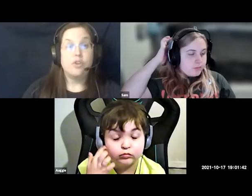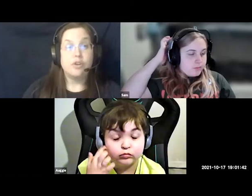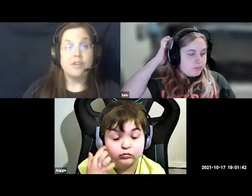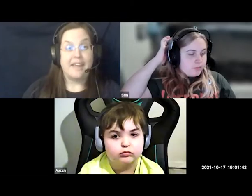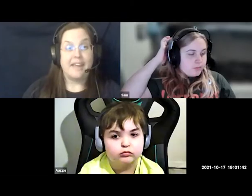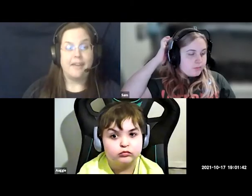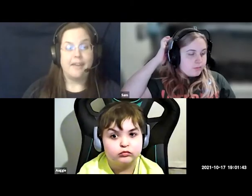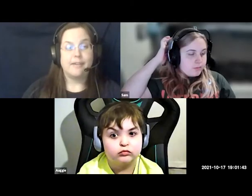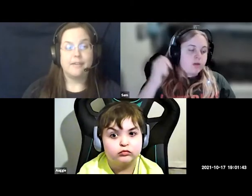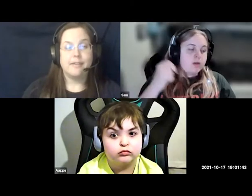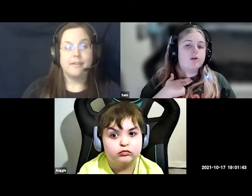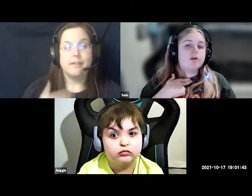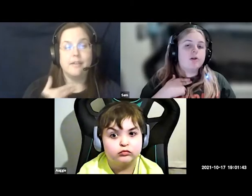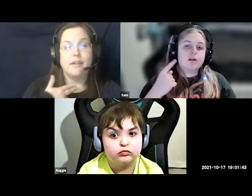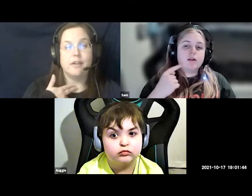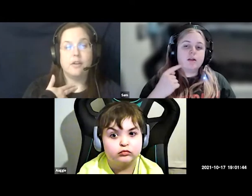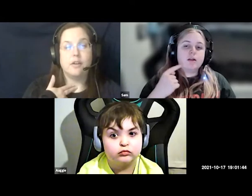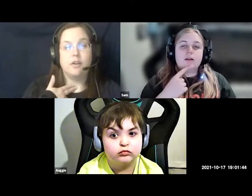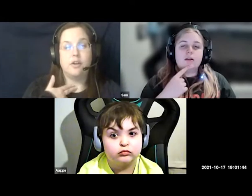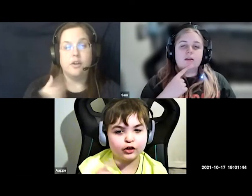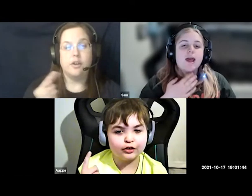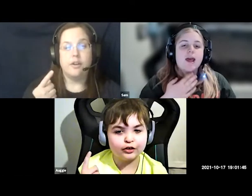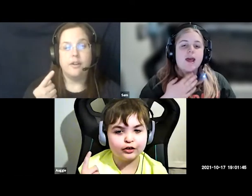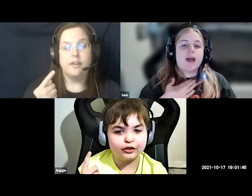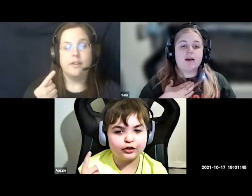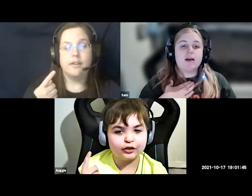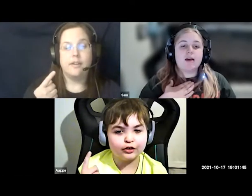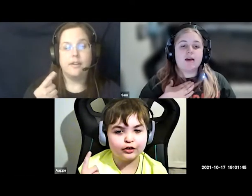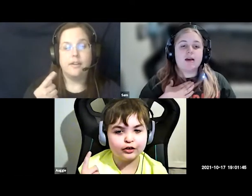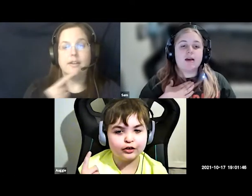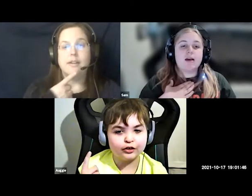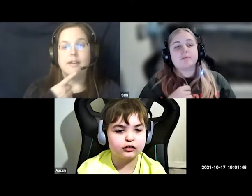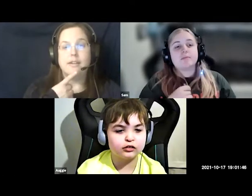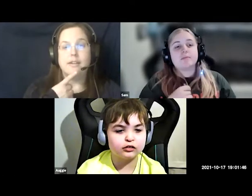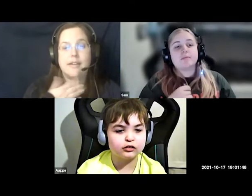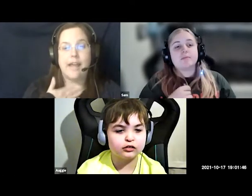good day good good day